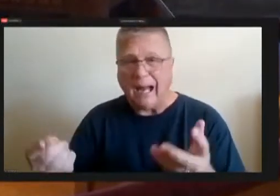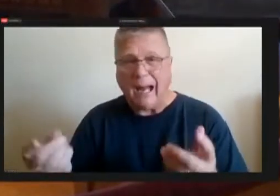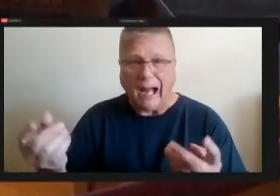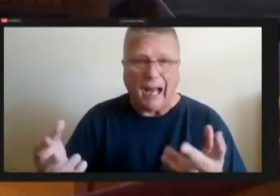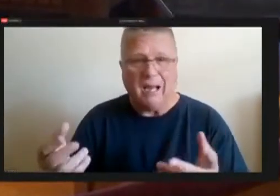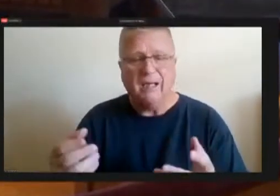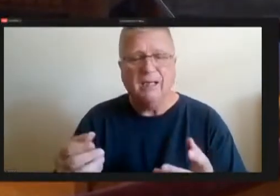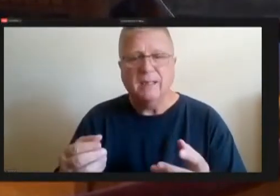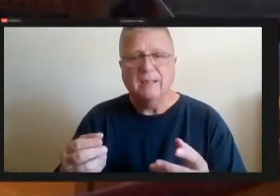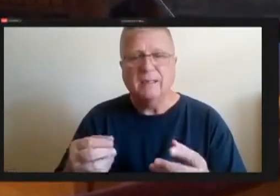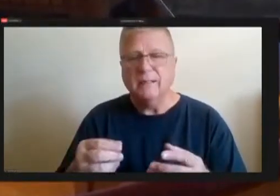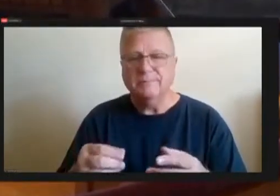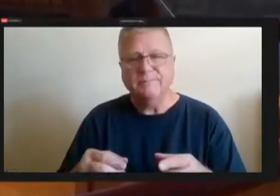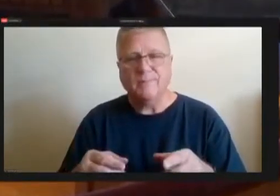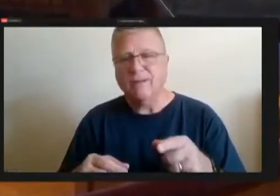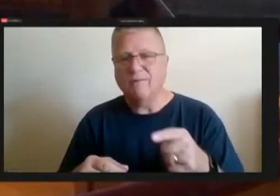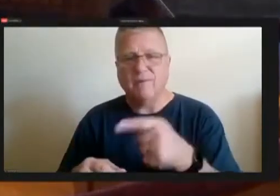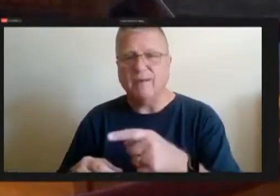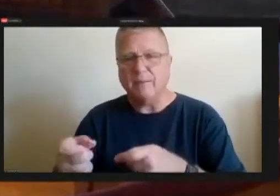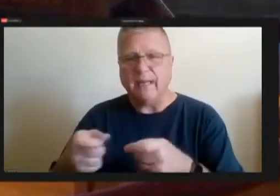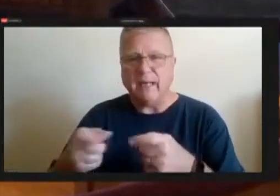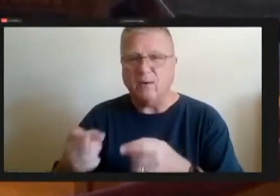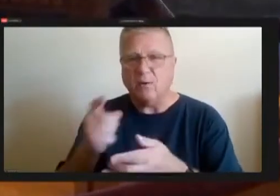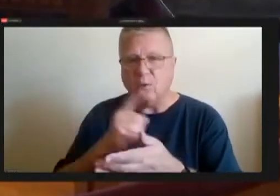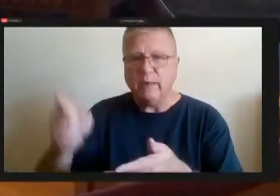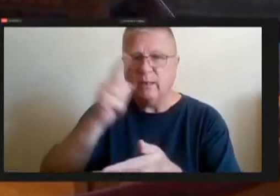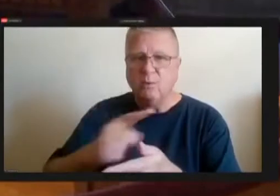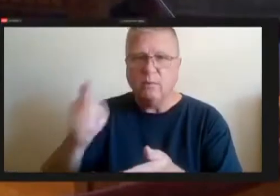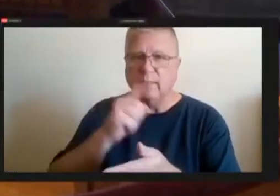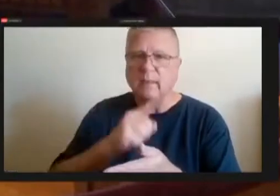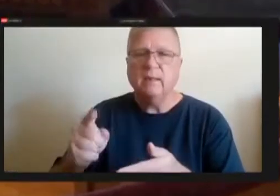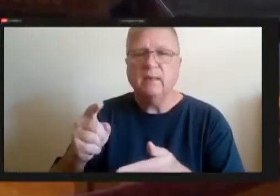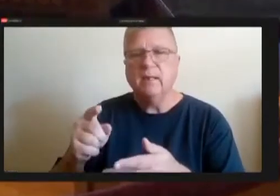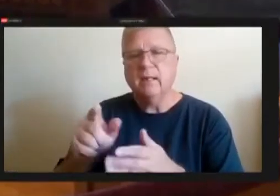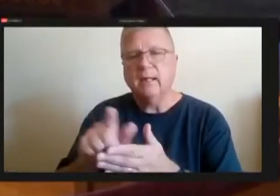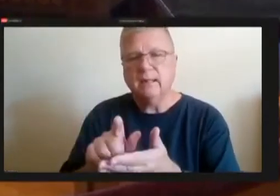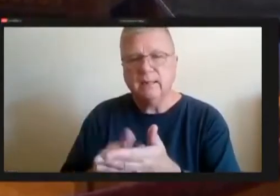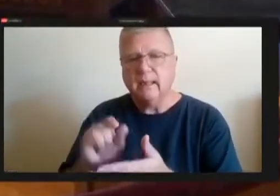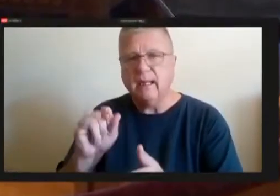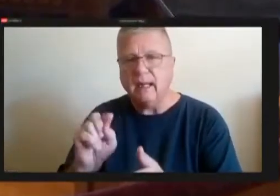kind of the week to week legislative items, and budget items and constituent items and